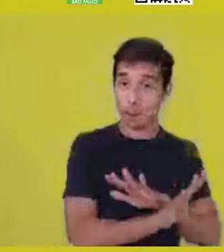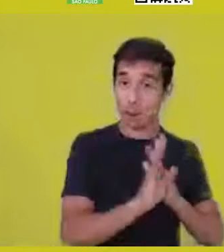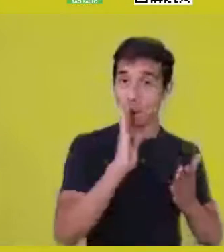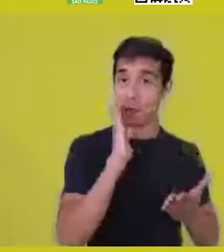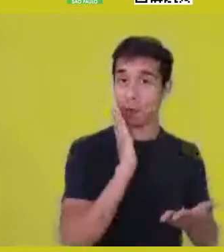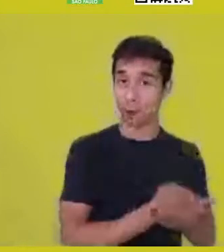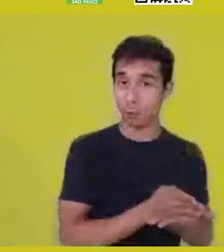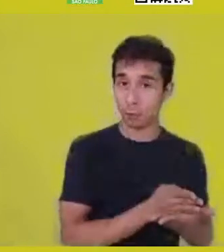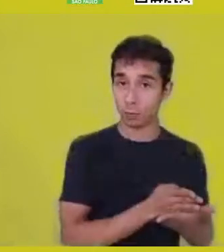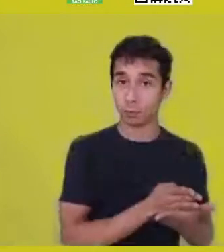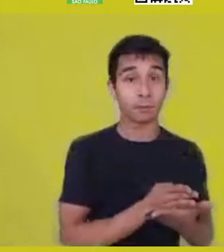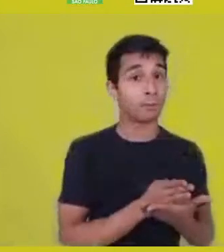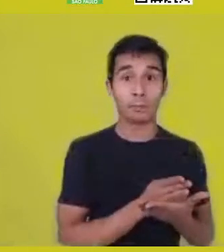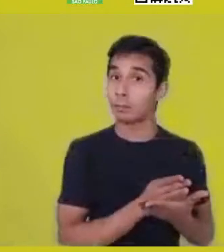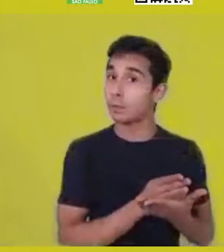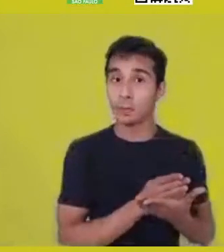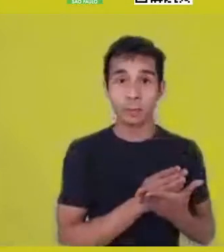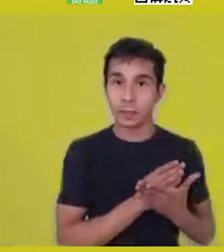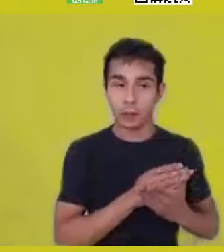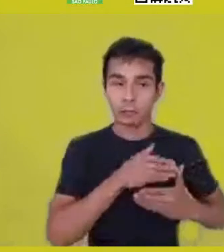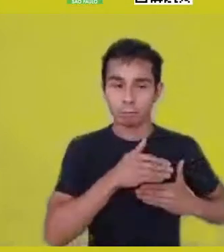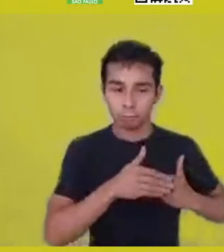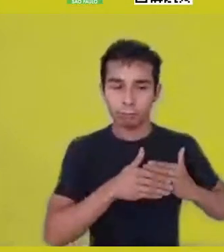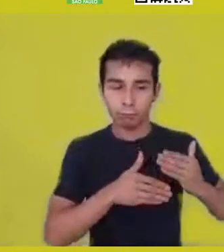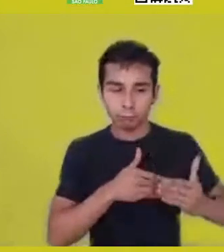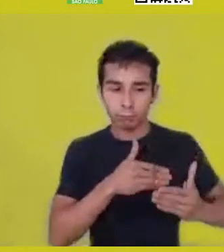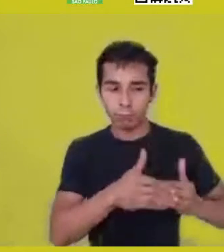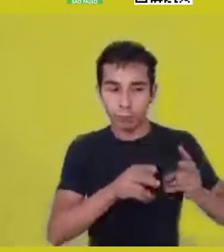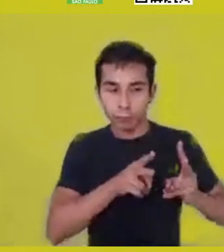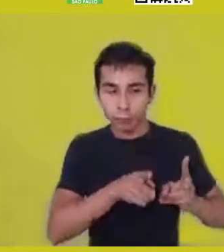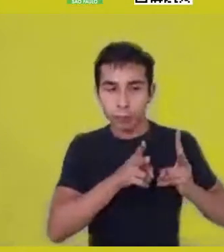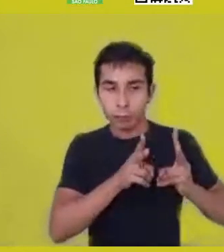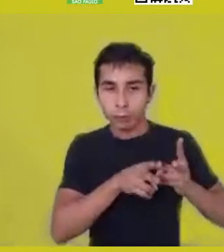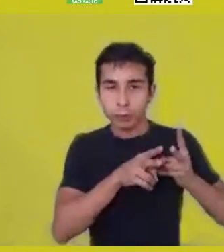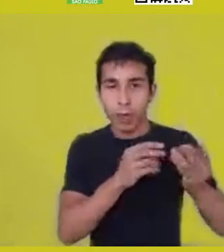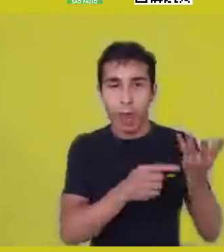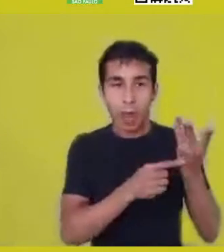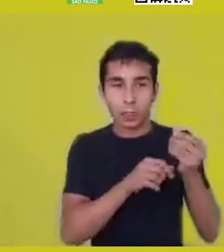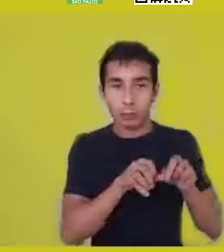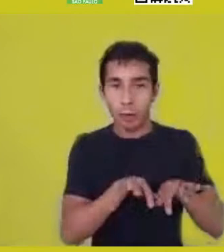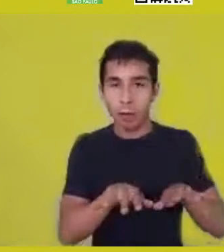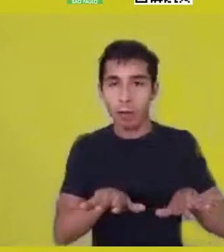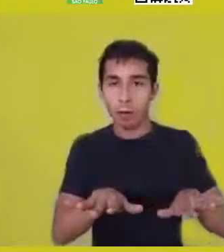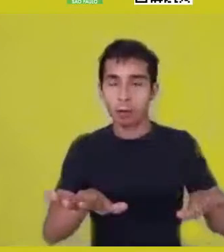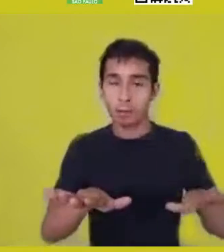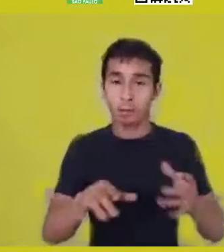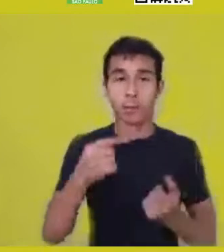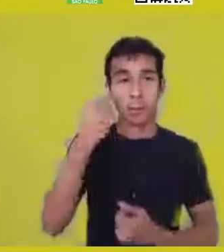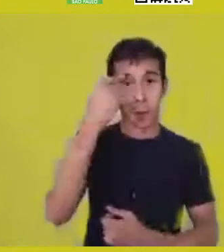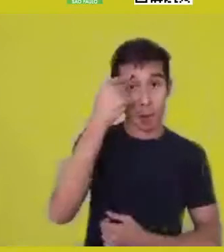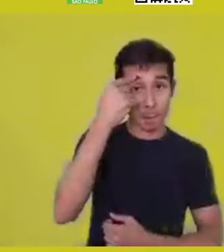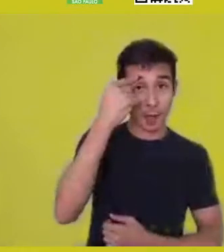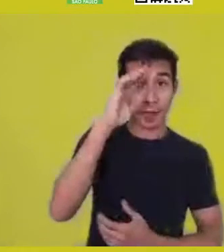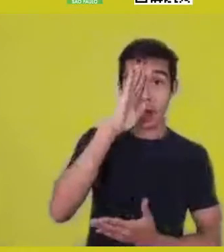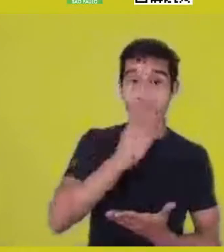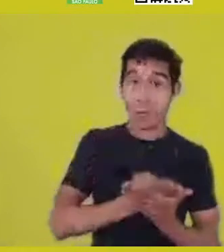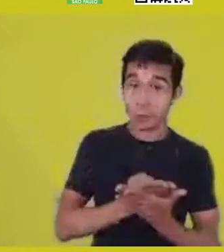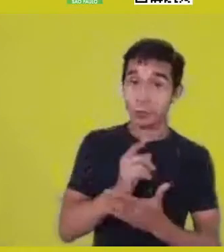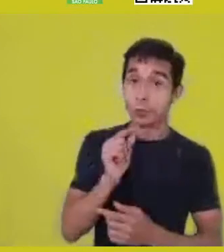So, I think that art is exactly this action of living.